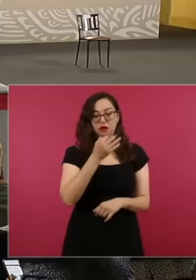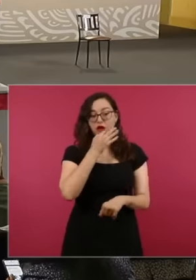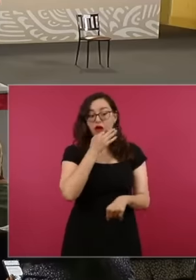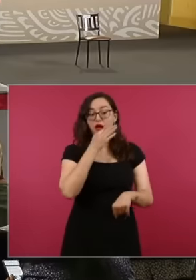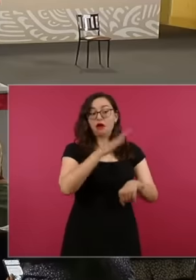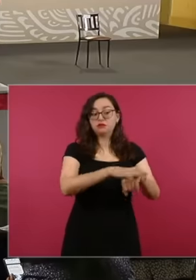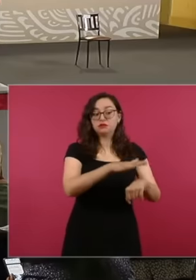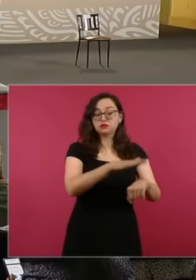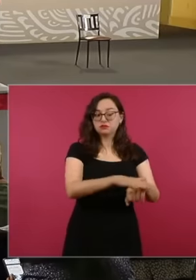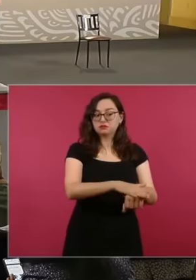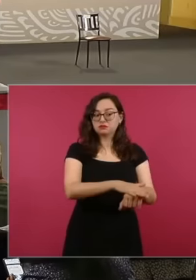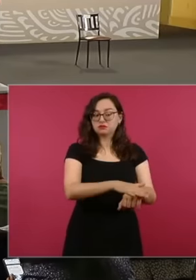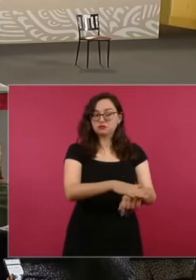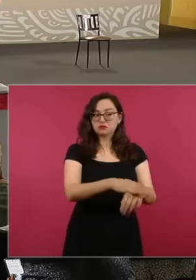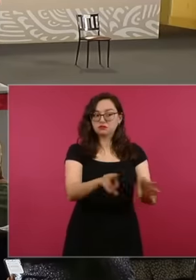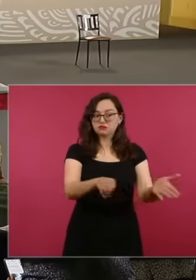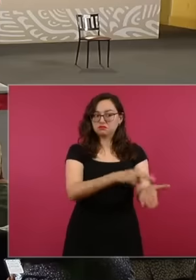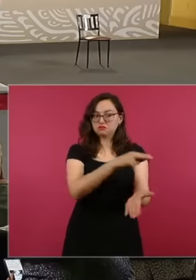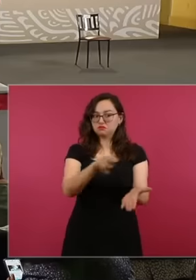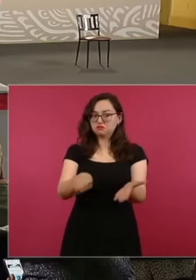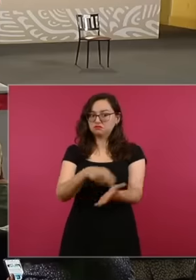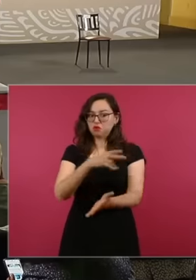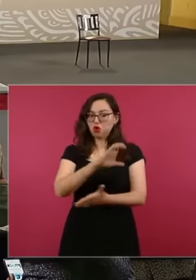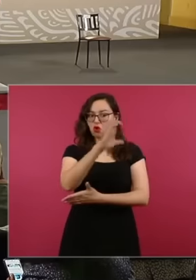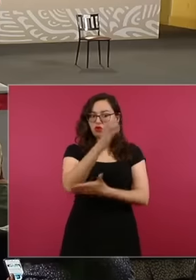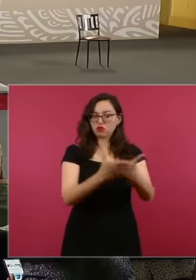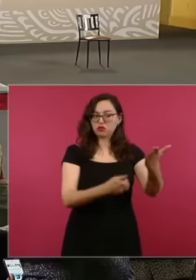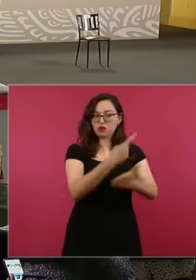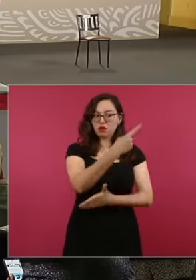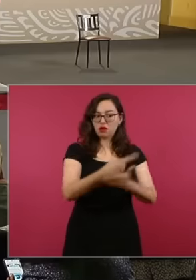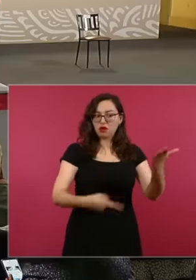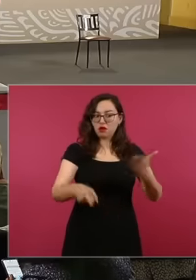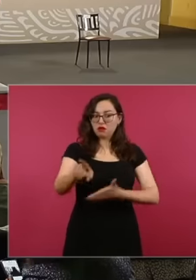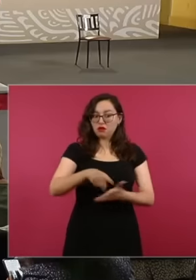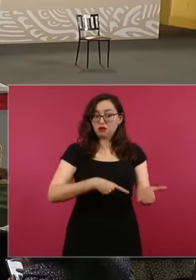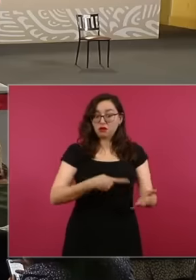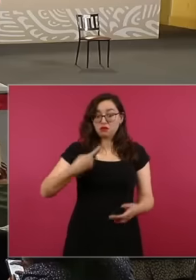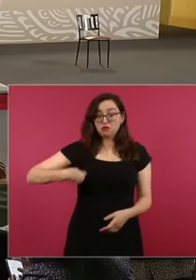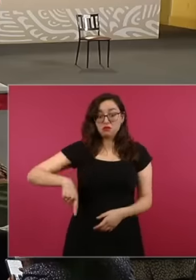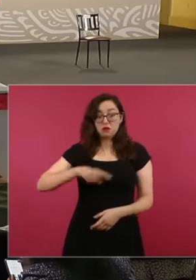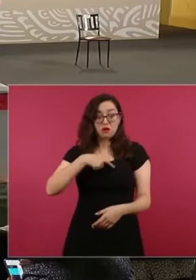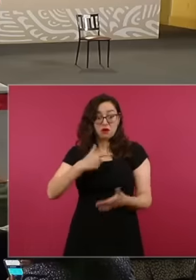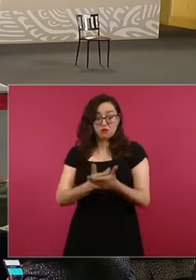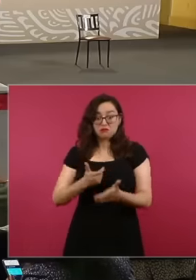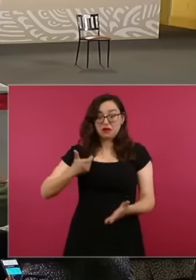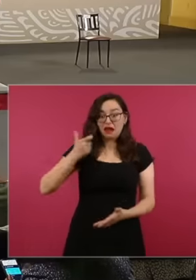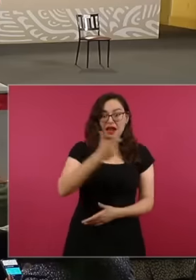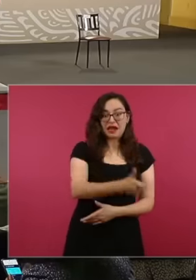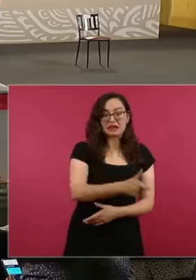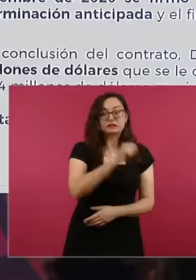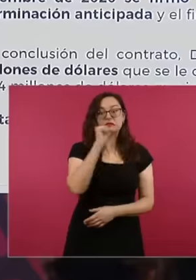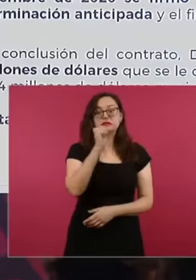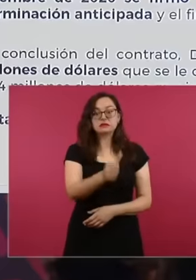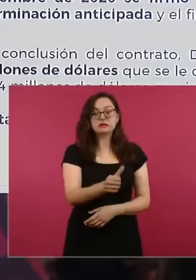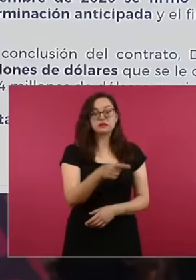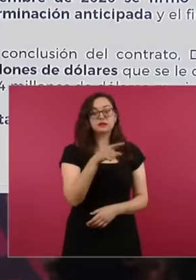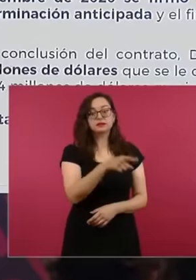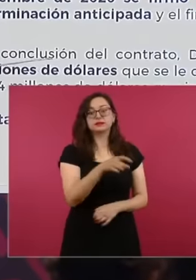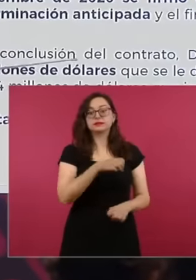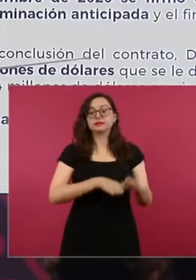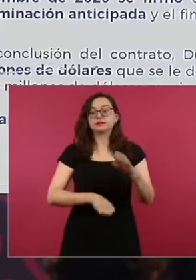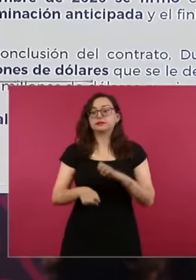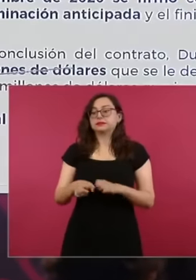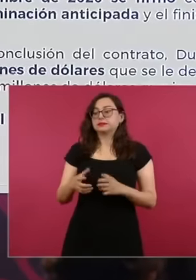any payment in addition. After the conclusion of the contract, the company accepted that it would not be paid 55 million